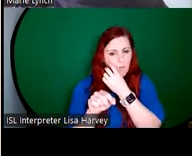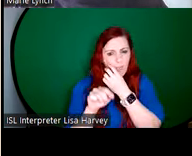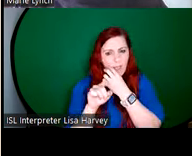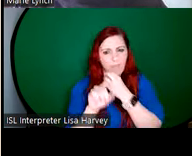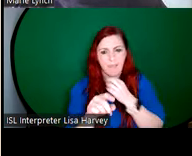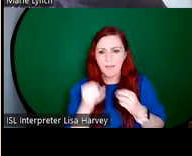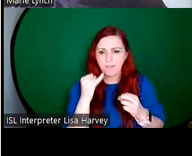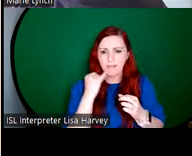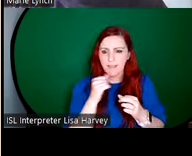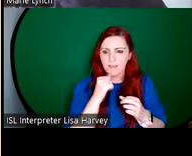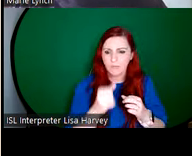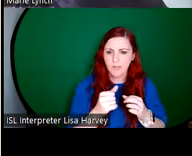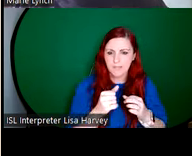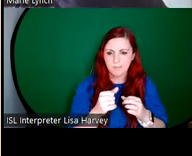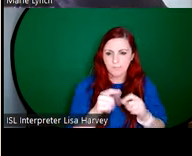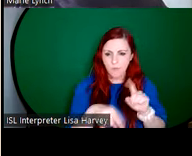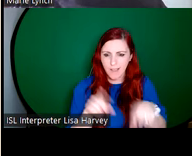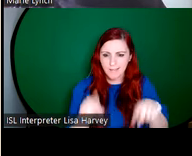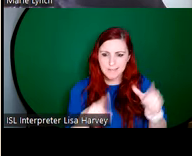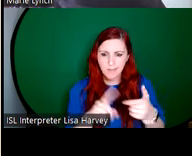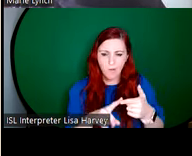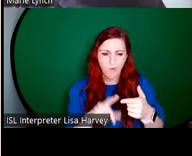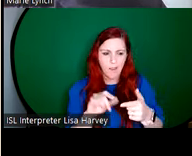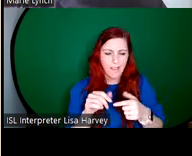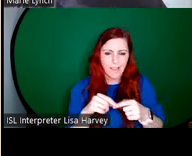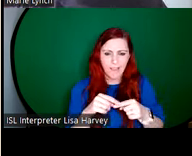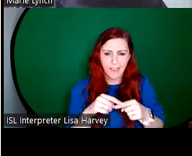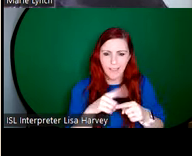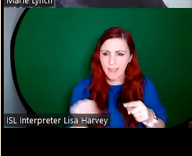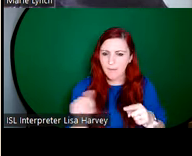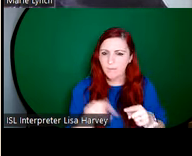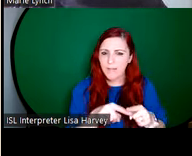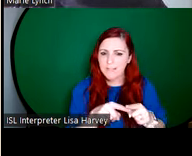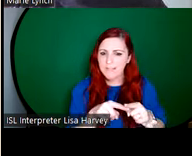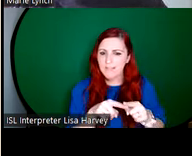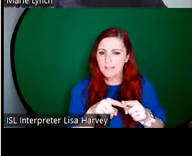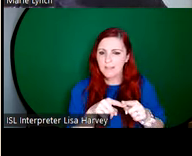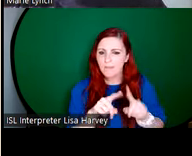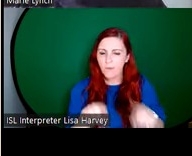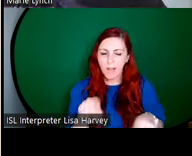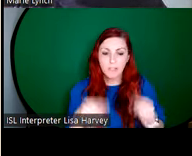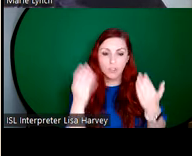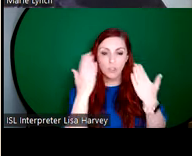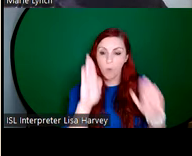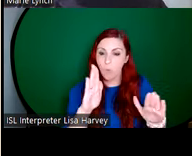think this infinite idea really helps to convey the diversity of the studio's